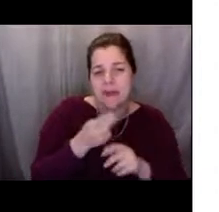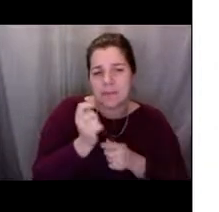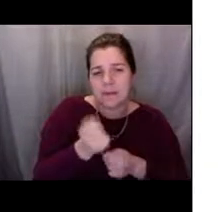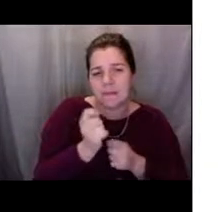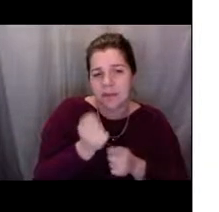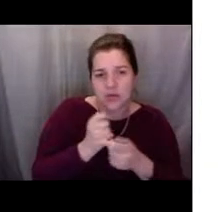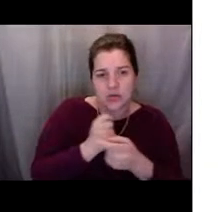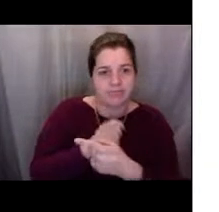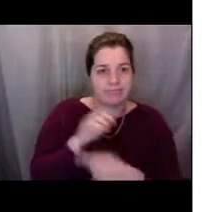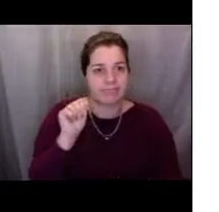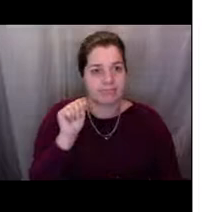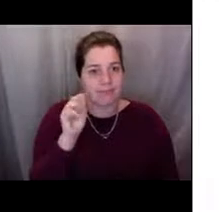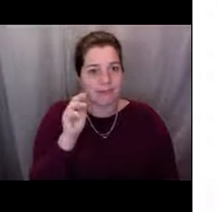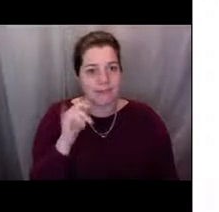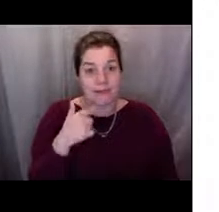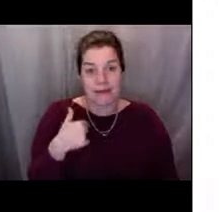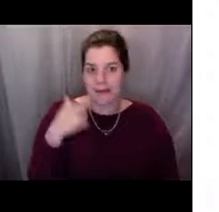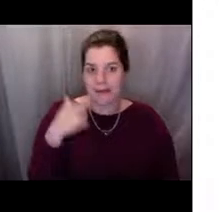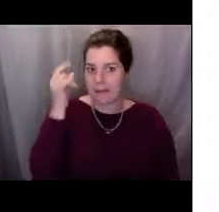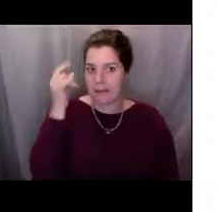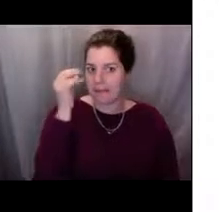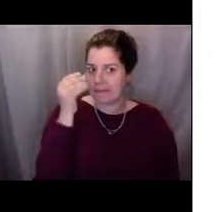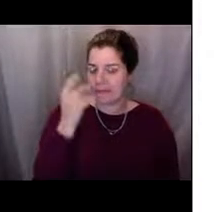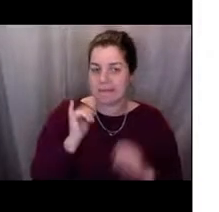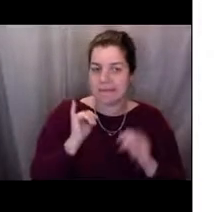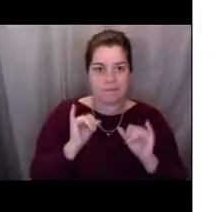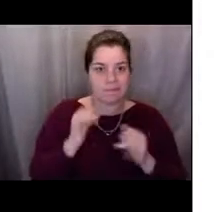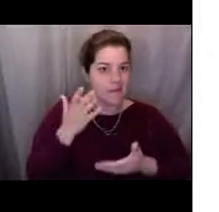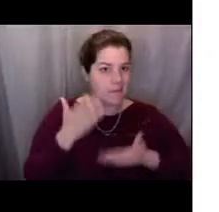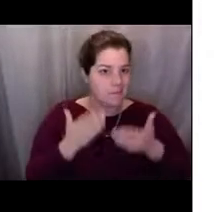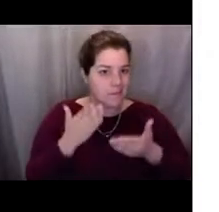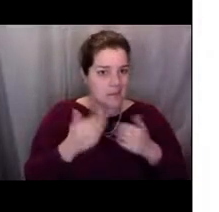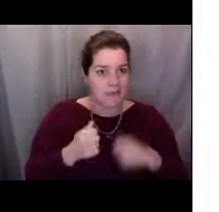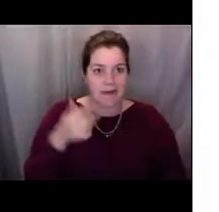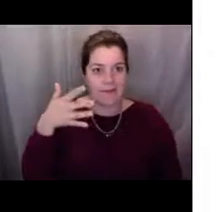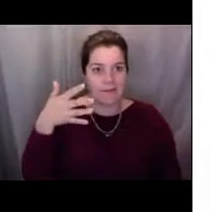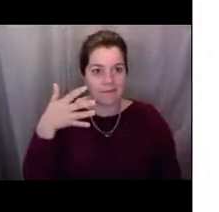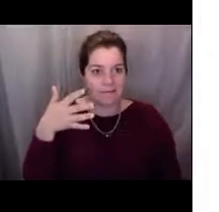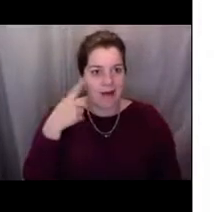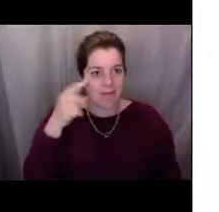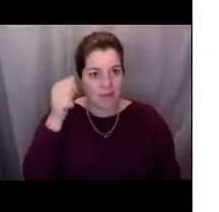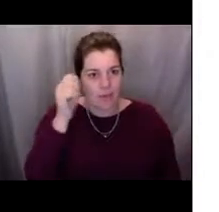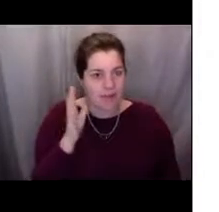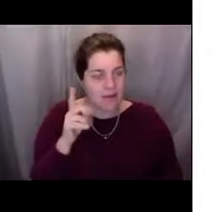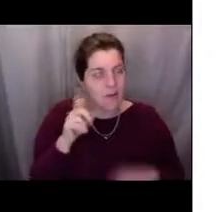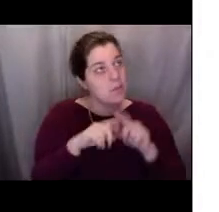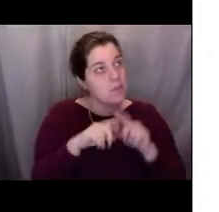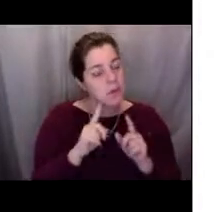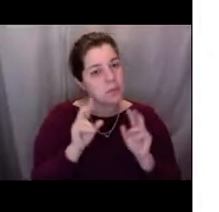and, you know, I could say maybe we have five in Alaska, but really, you know, you could have,